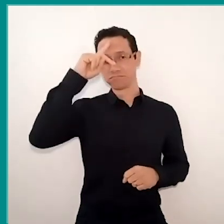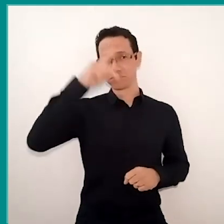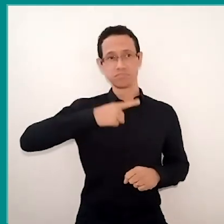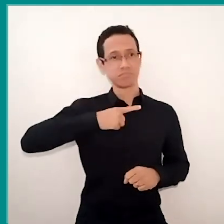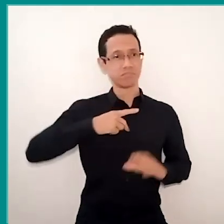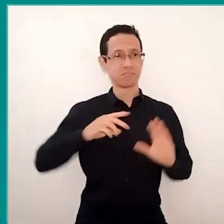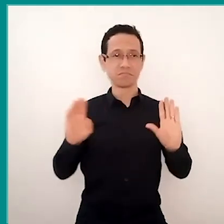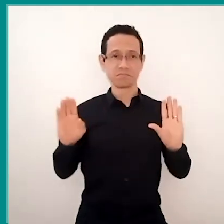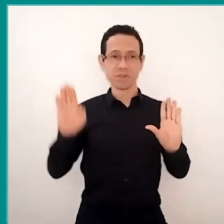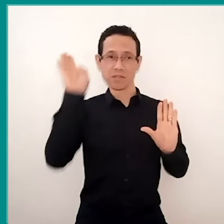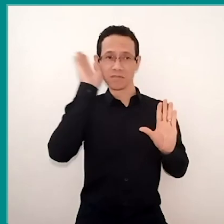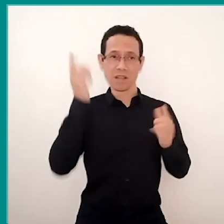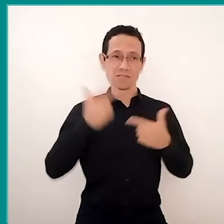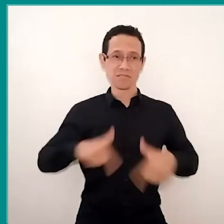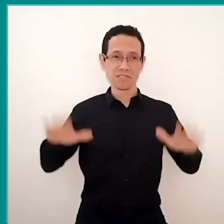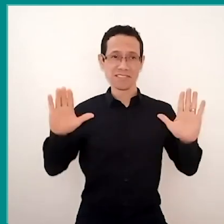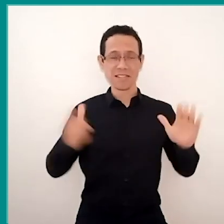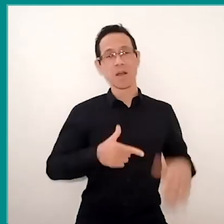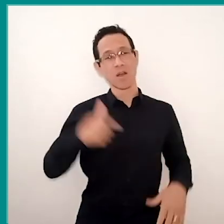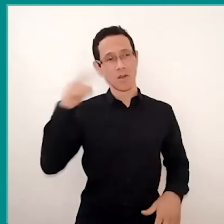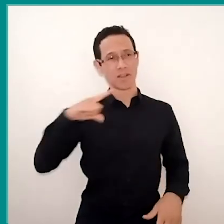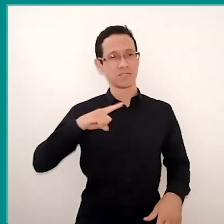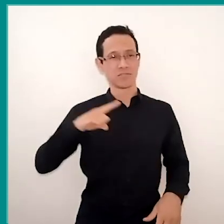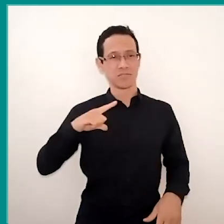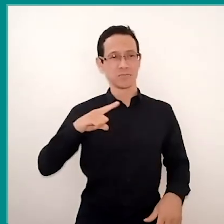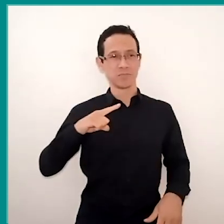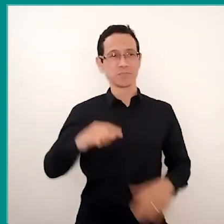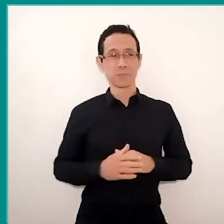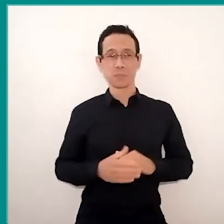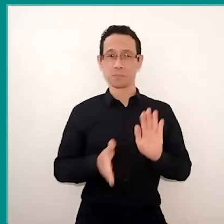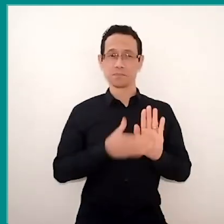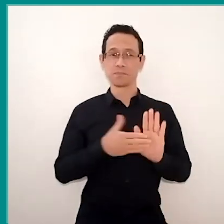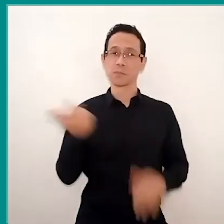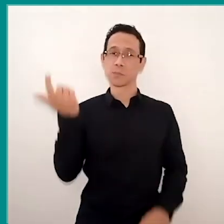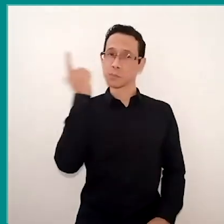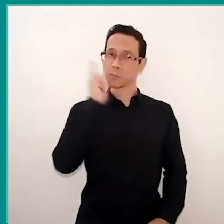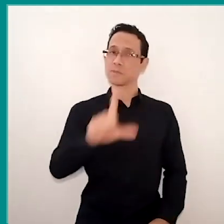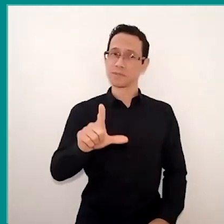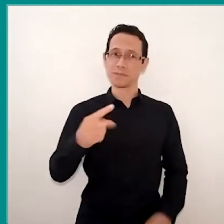The other unit, on the other hand, has provided bimonthly discussions